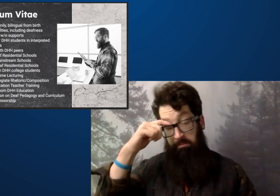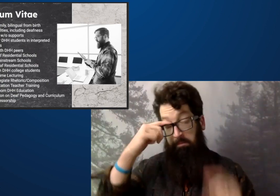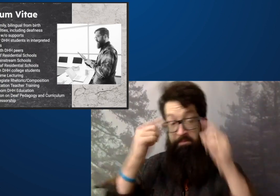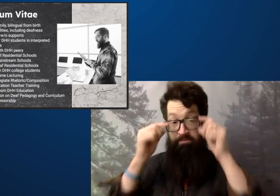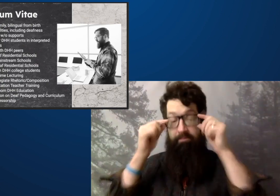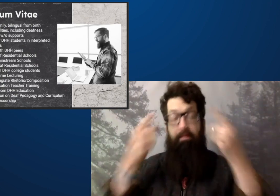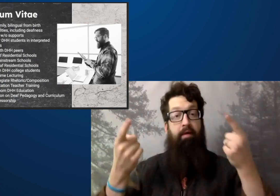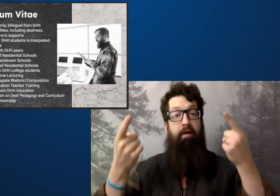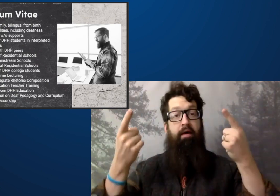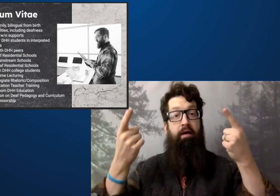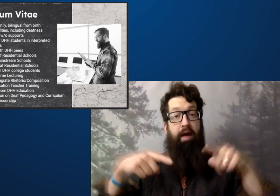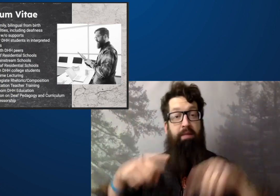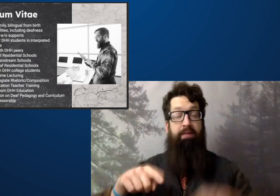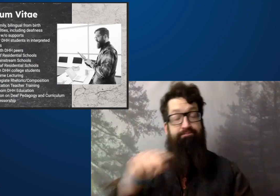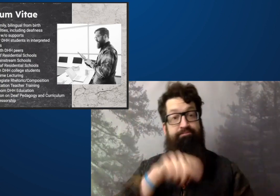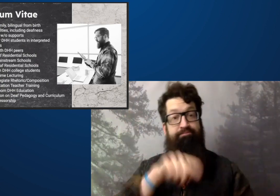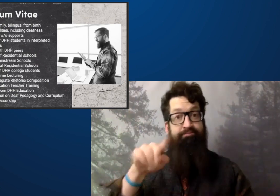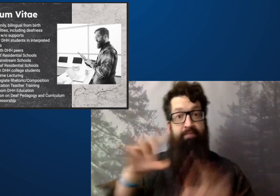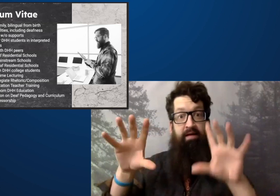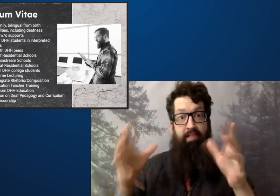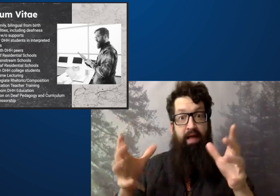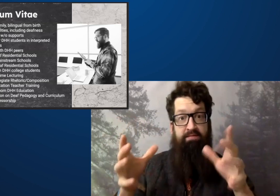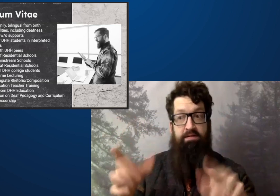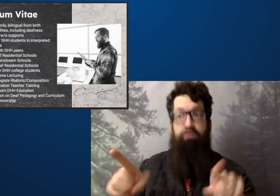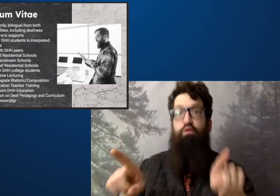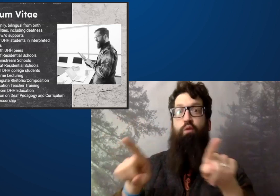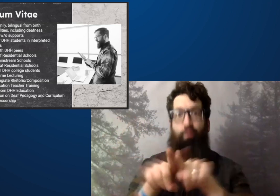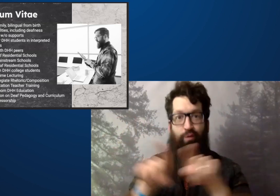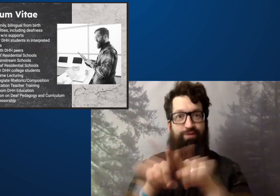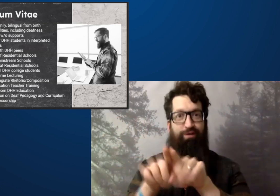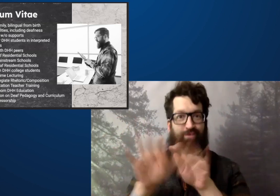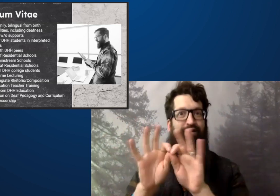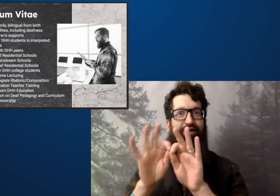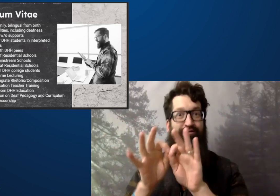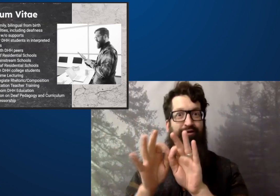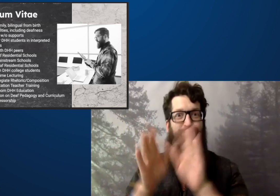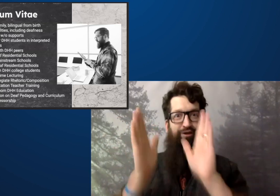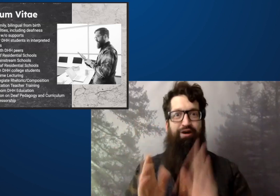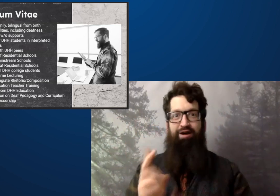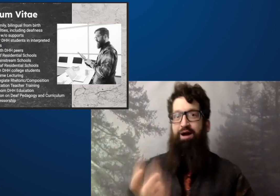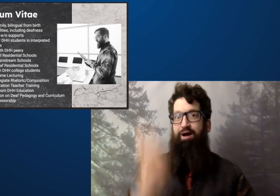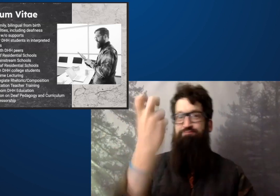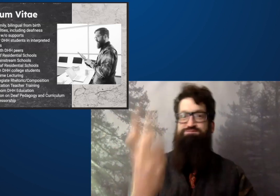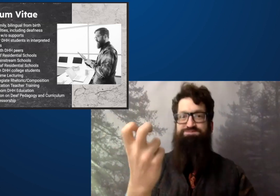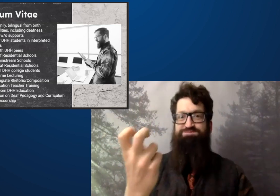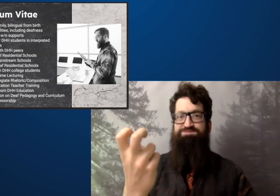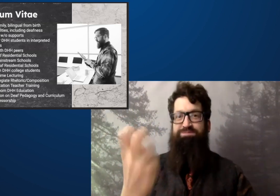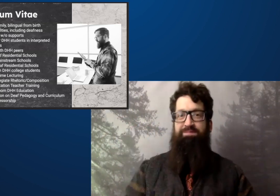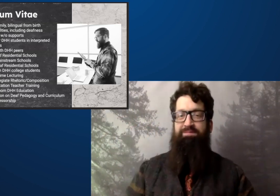for other deaf students at that time.